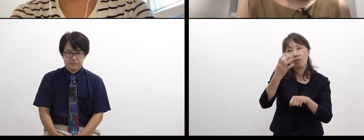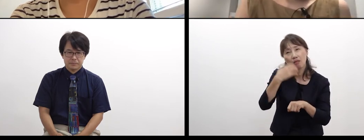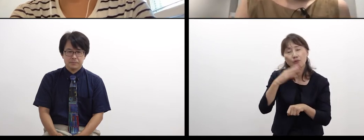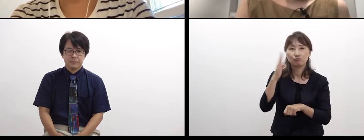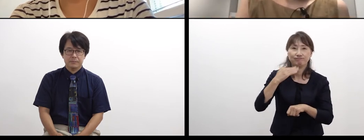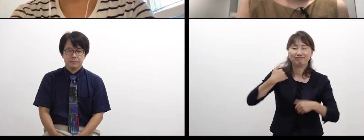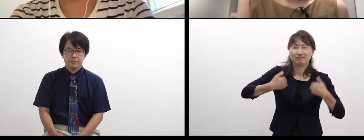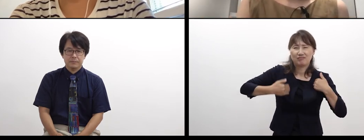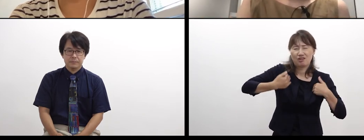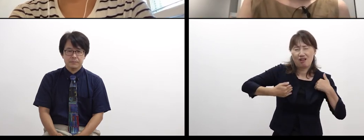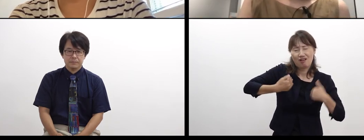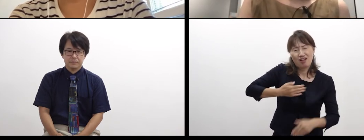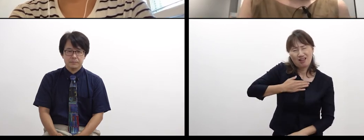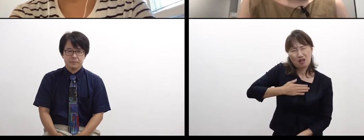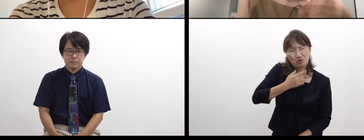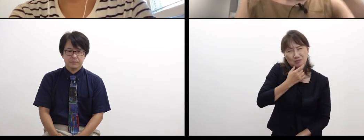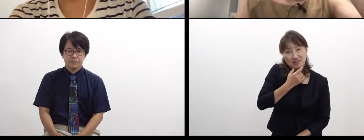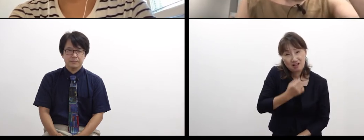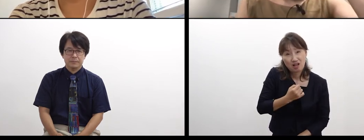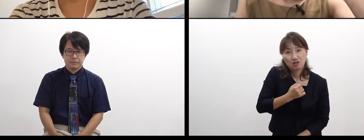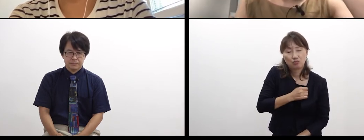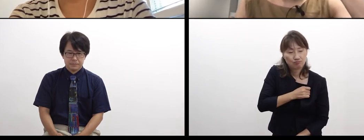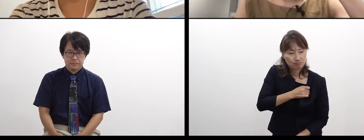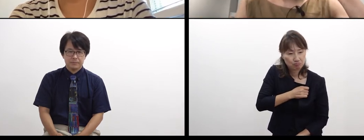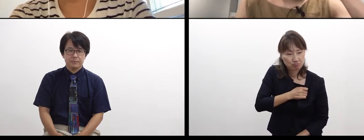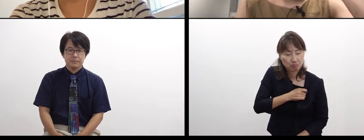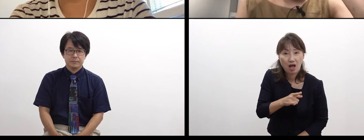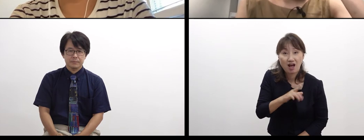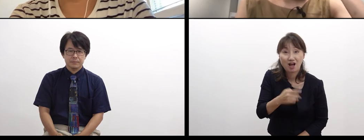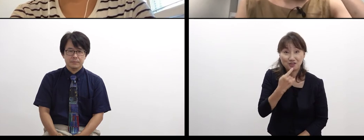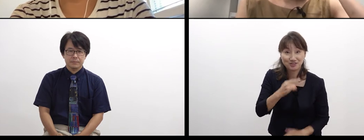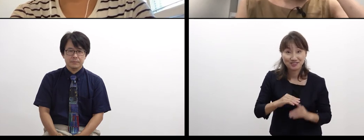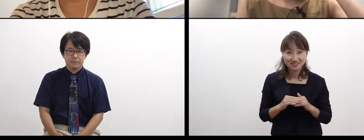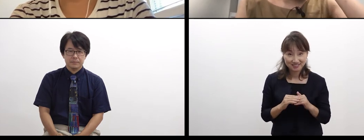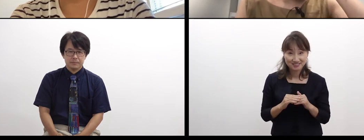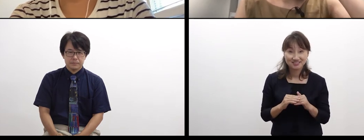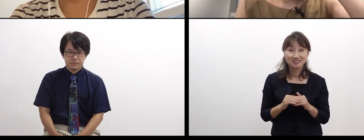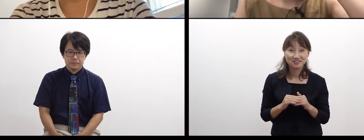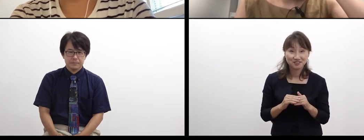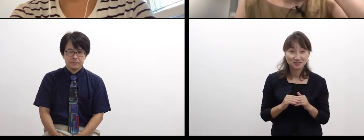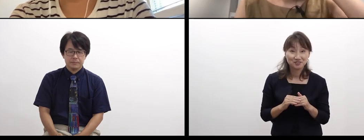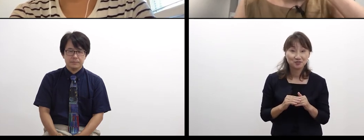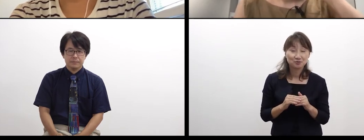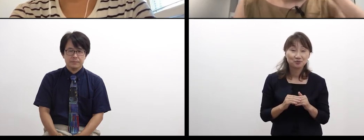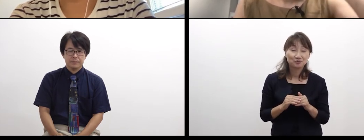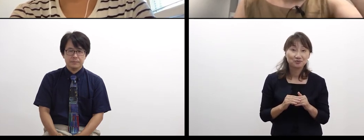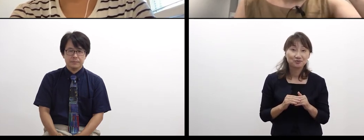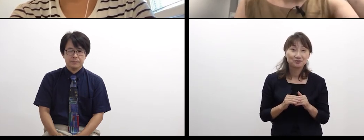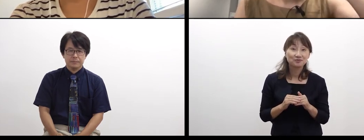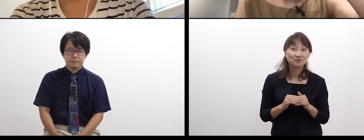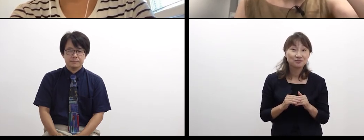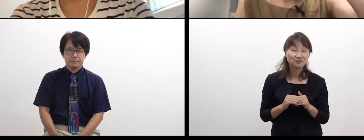I have that kind of willingness. That, of course,